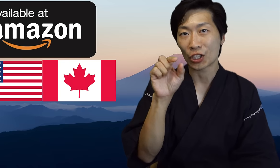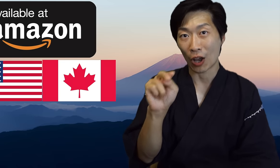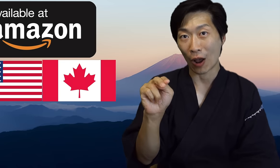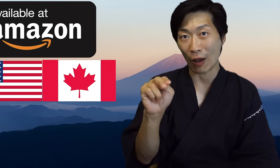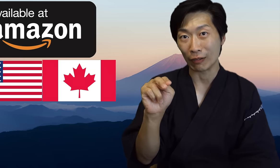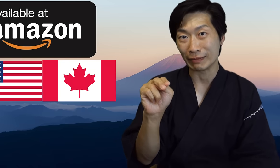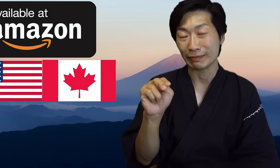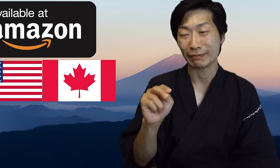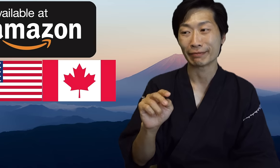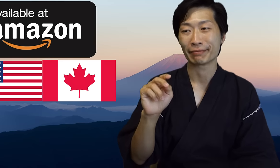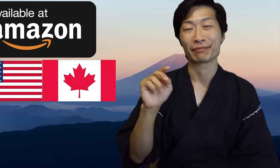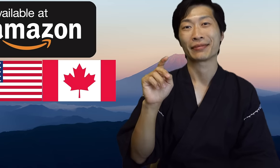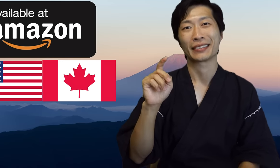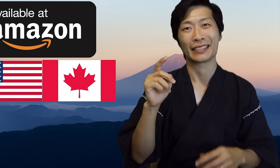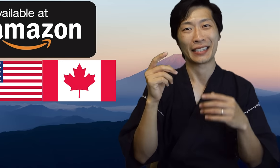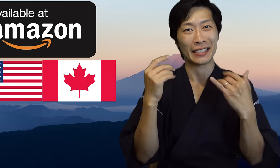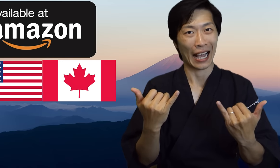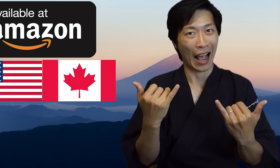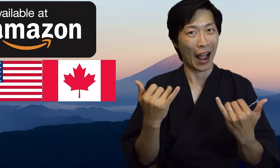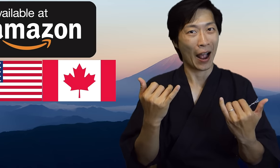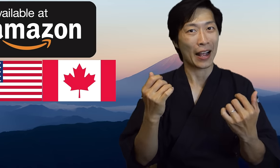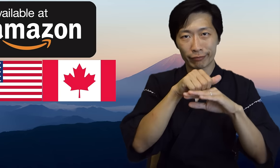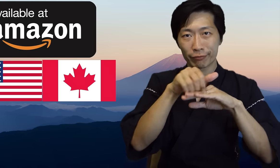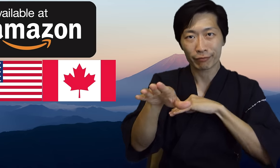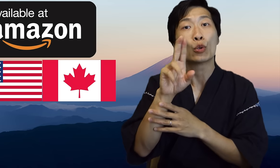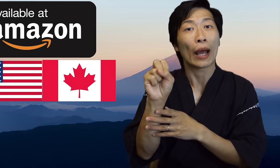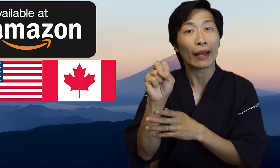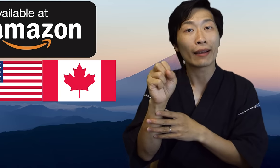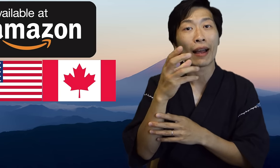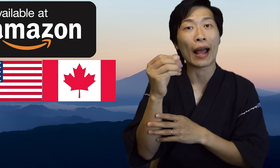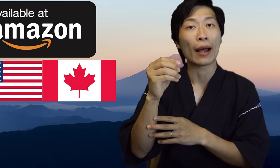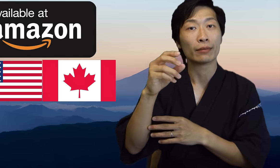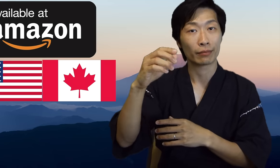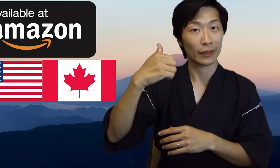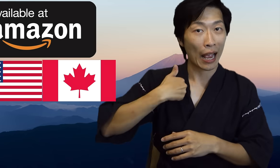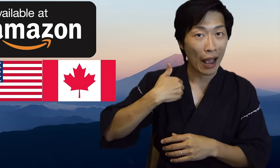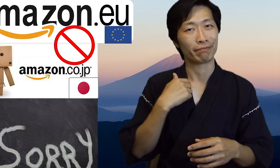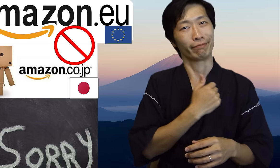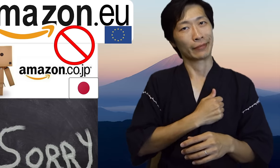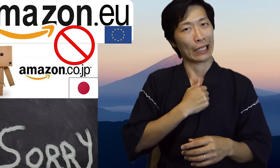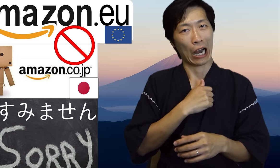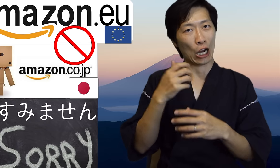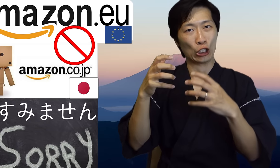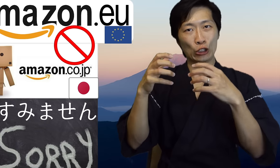Currently, we can ship to the U.S. and Canada.